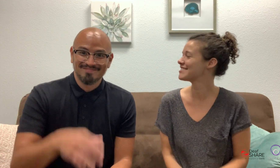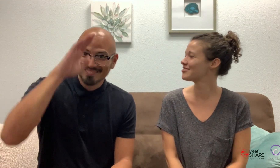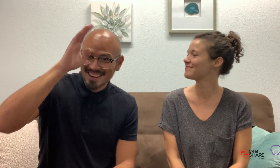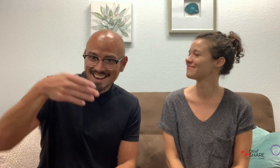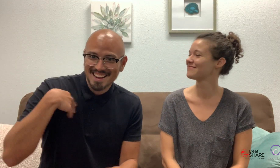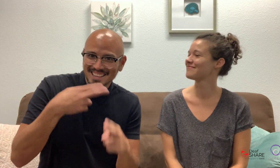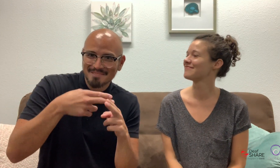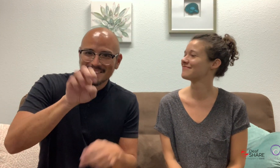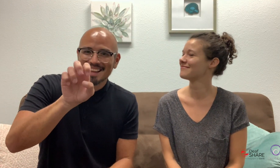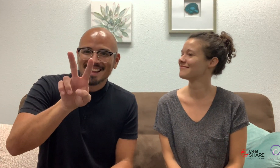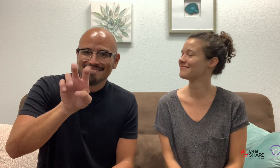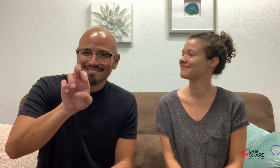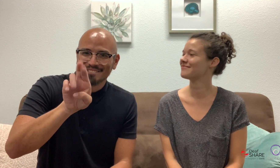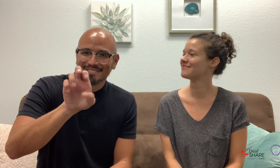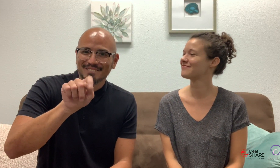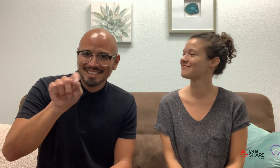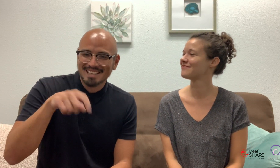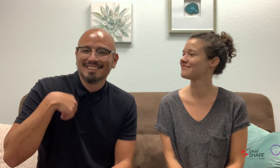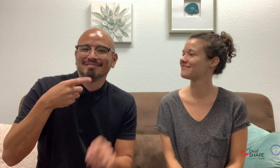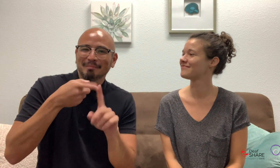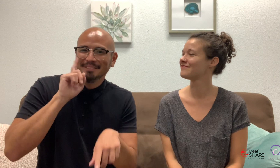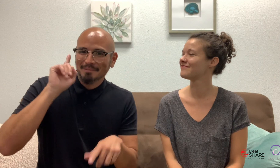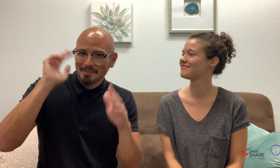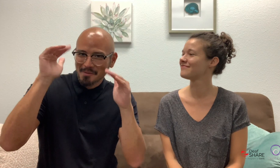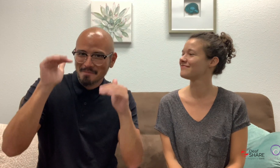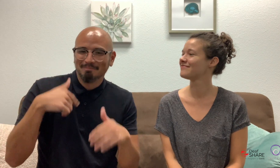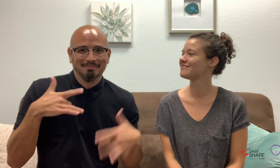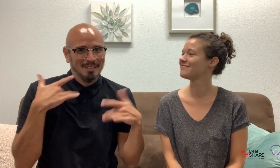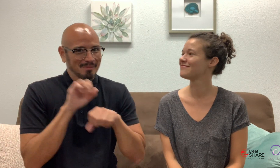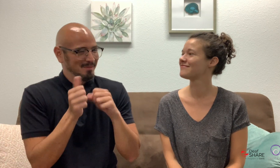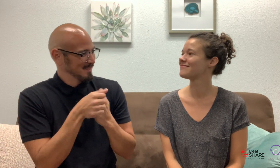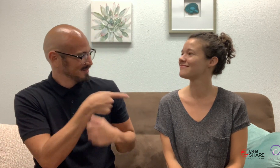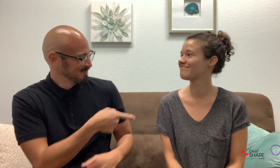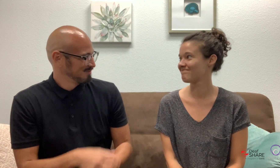Hi, I'm Everett from DeafHope, I'm excited to work with her!